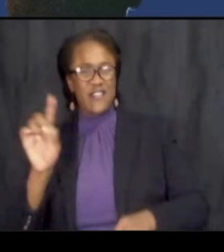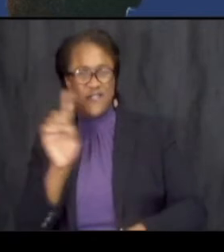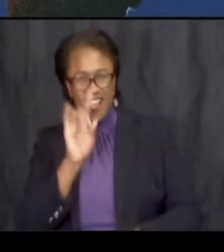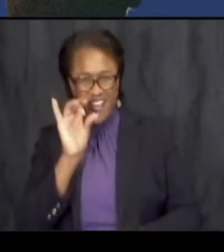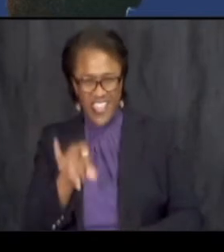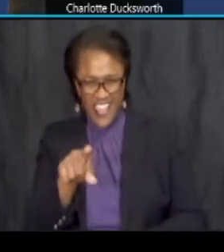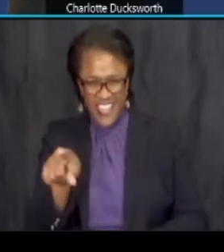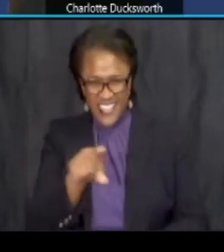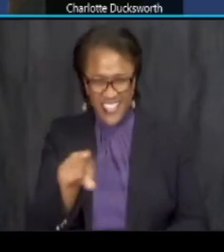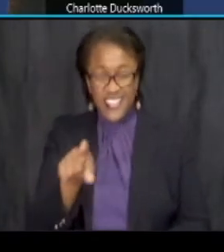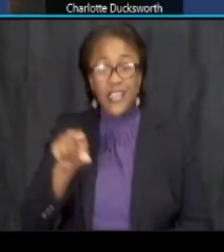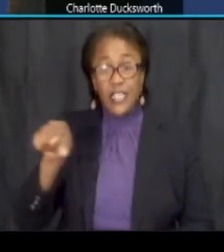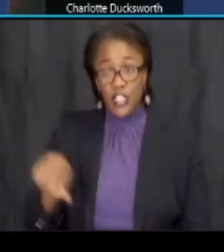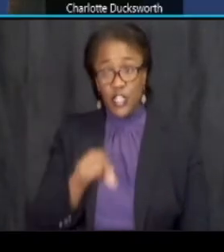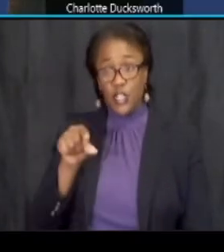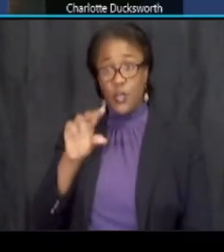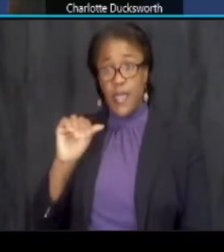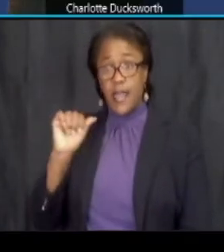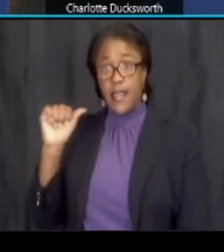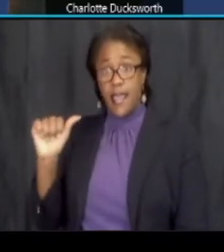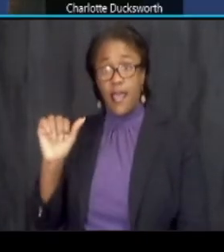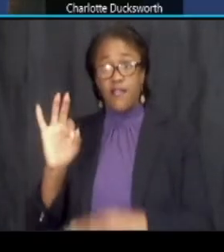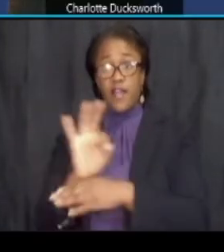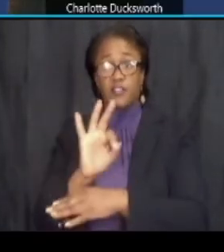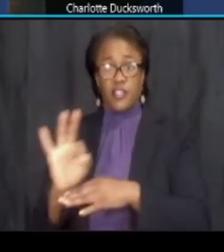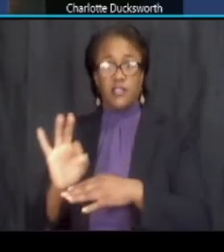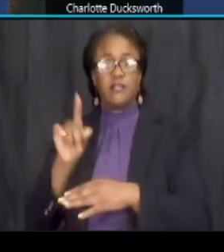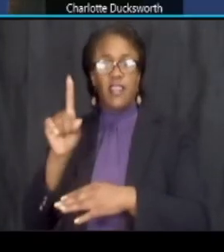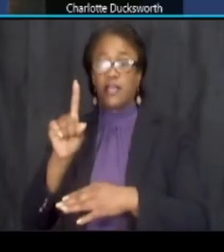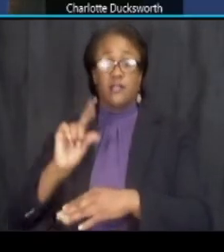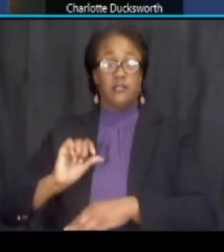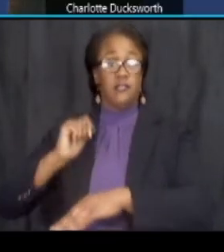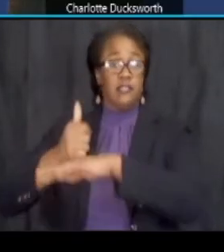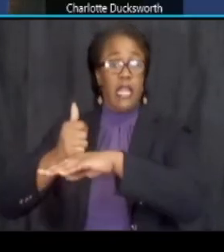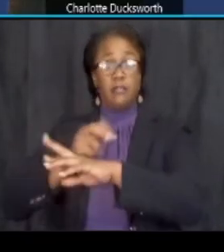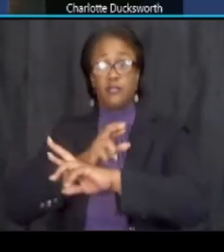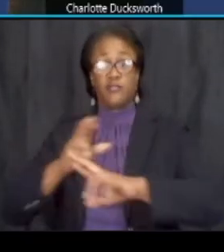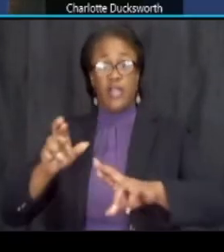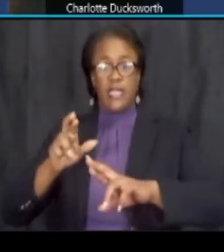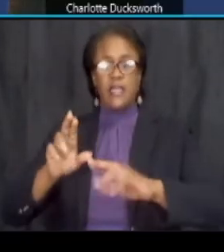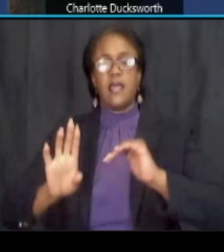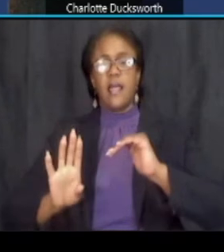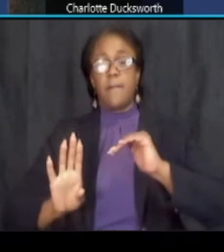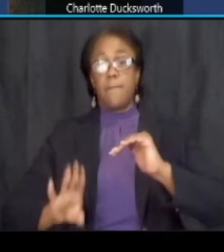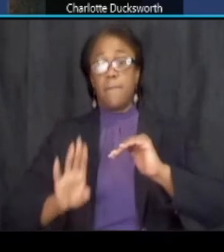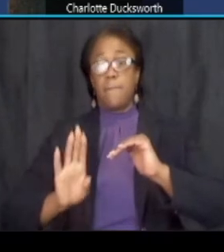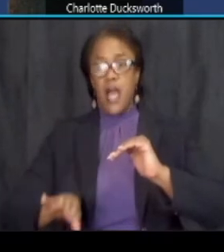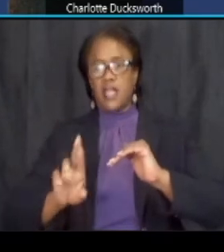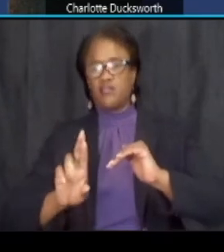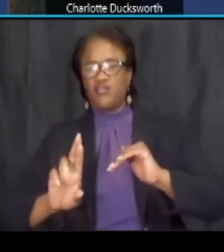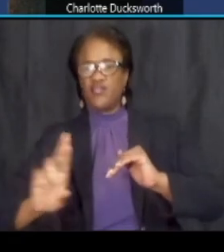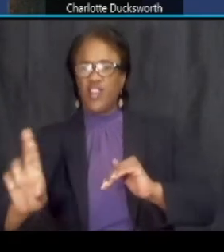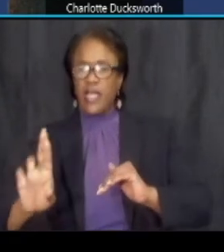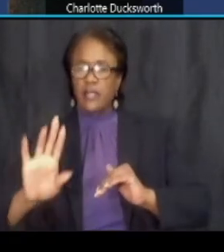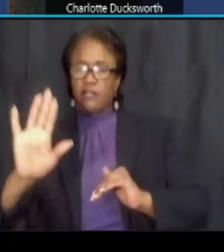um the q a function is enabled at the bottom kind of right hand side of your screen you will click